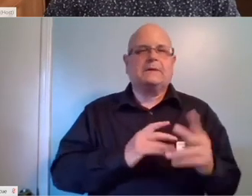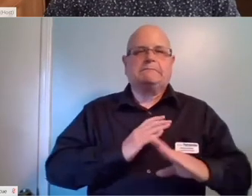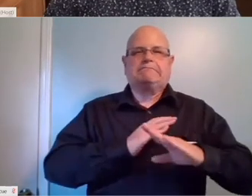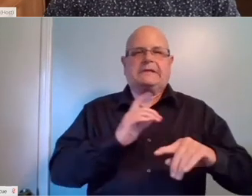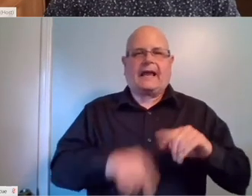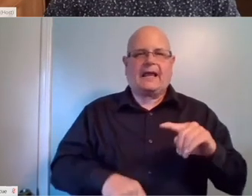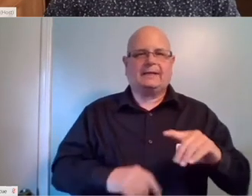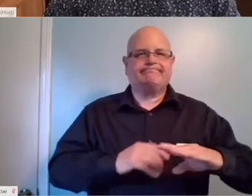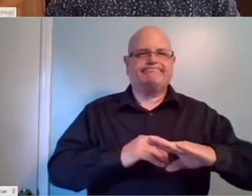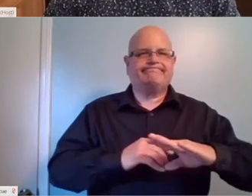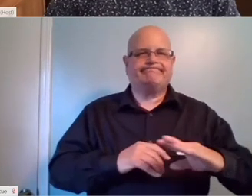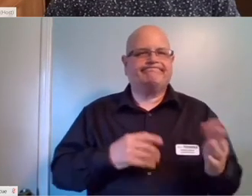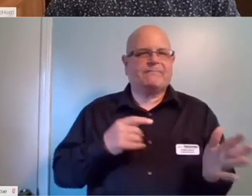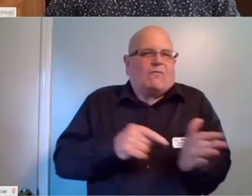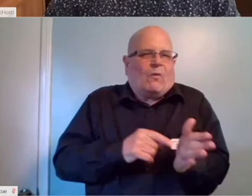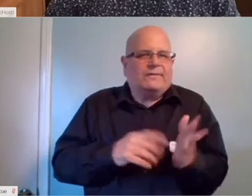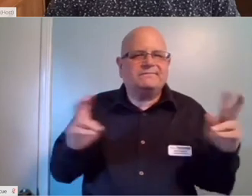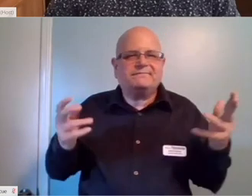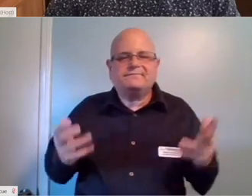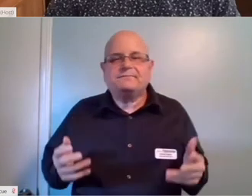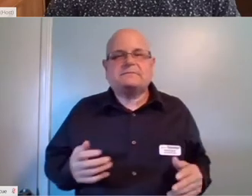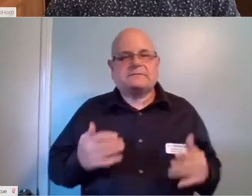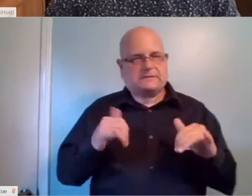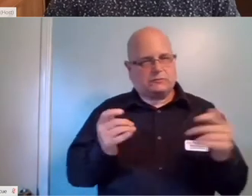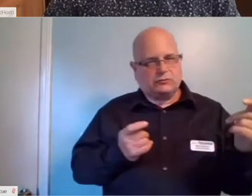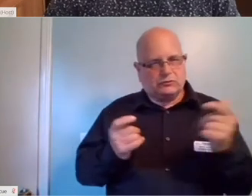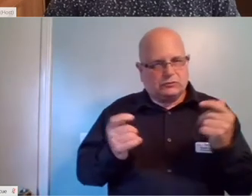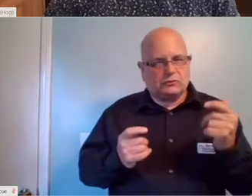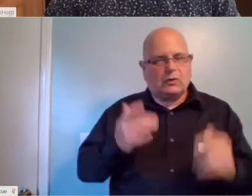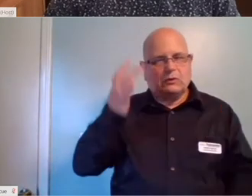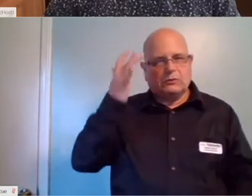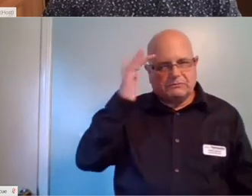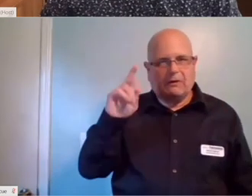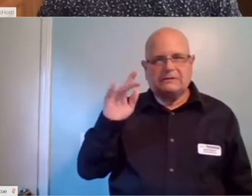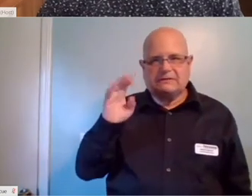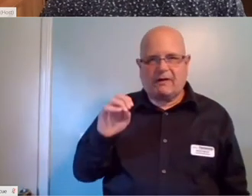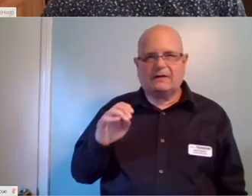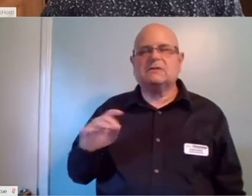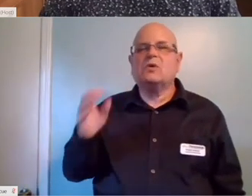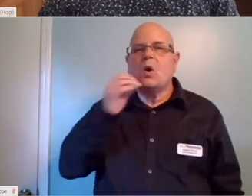And you would be able to control your smart devices throughout your home. That's great.